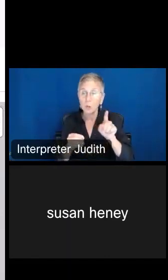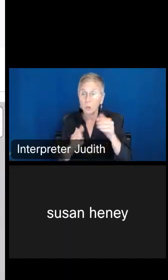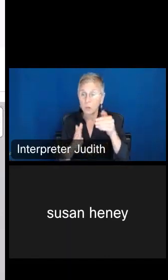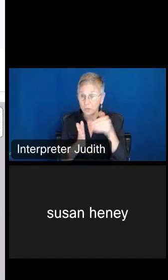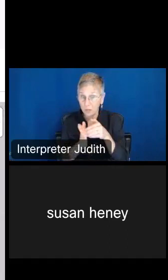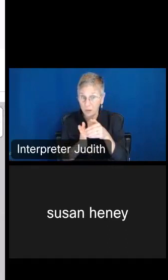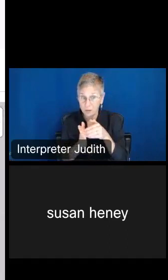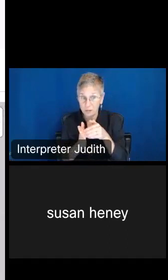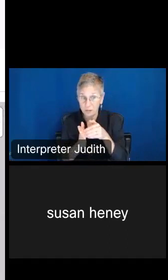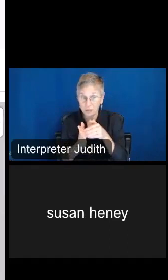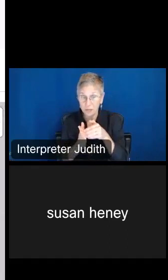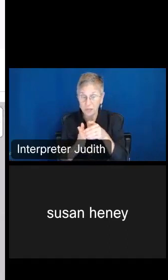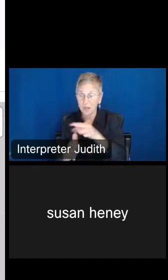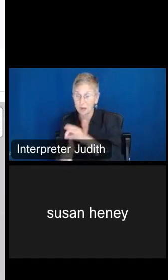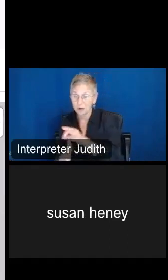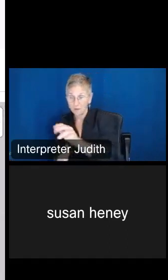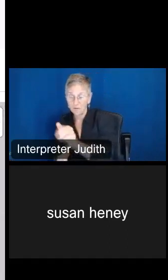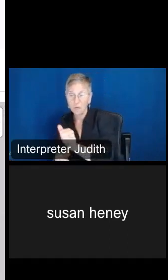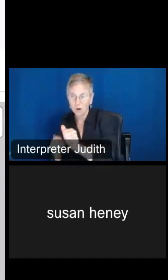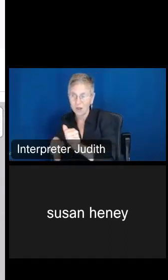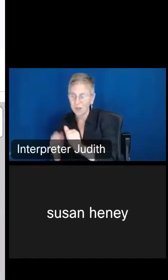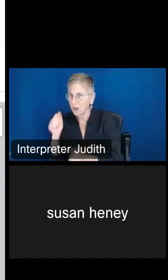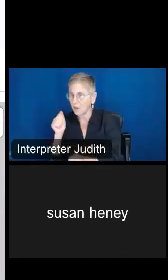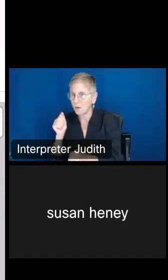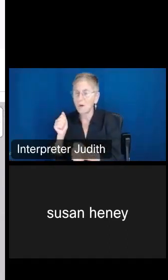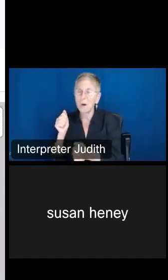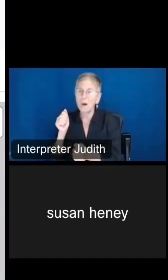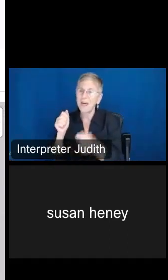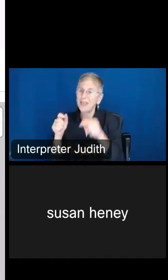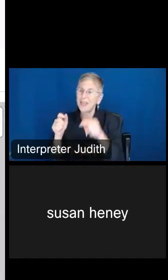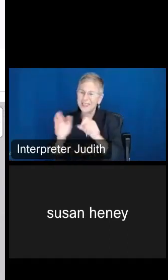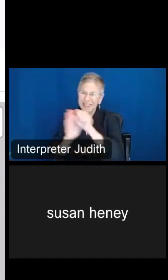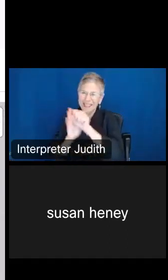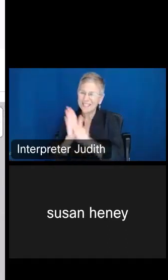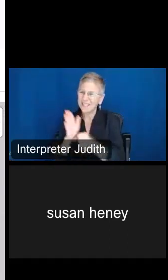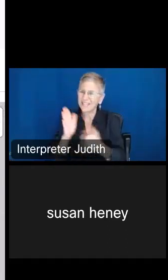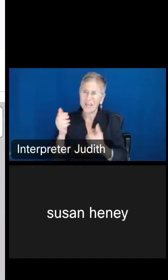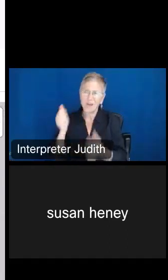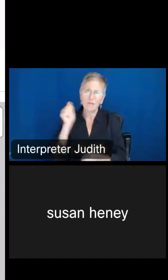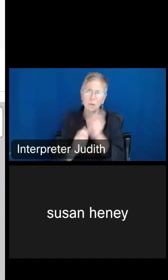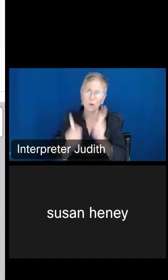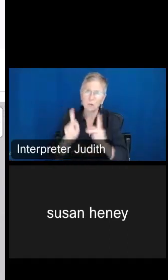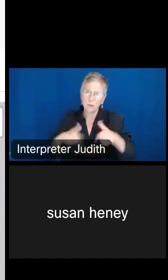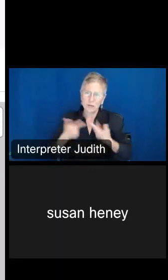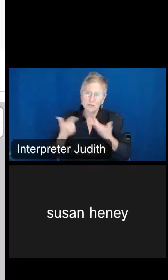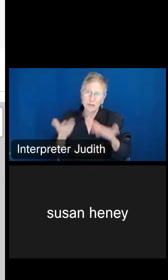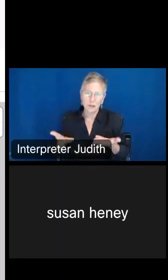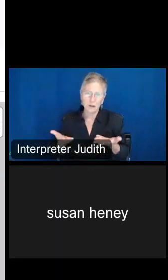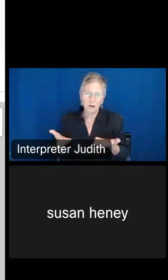Florida. Of course, these are the most populous states in the country, so 229,000, but the